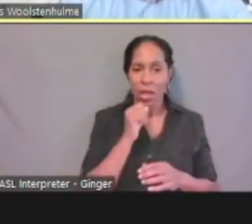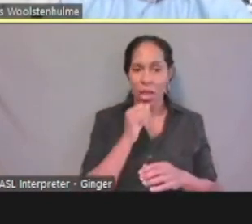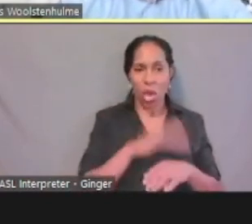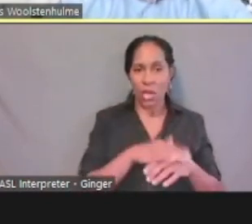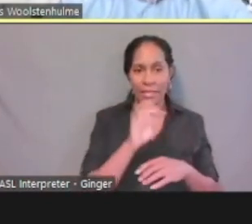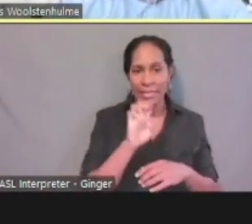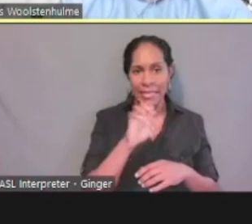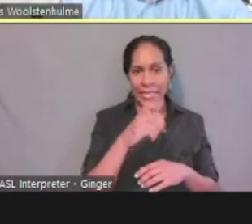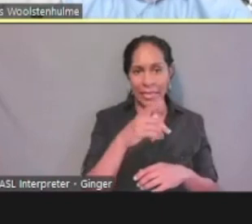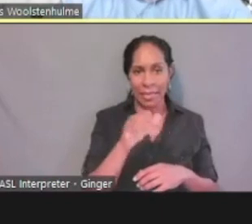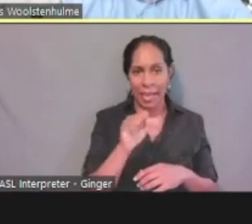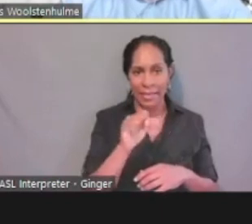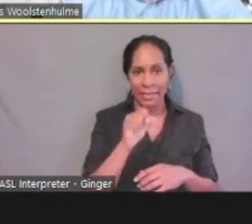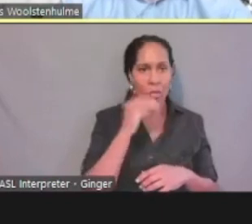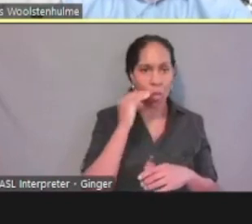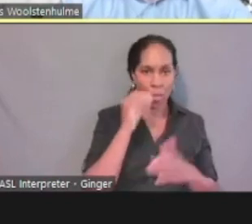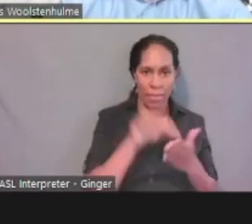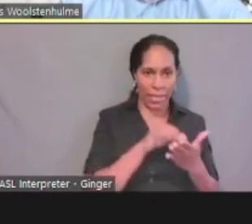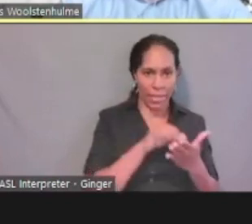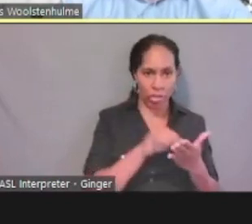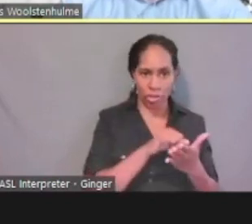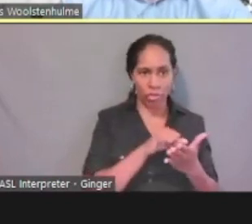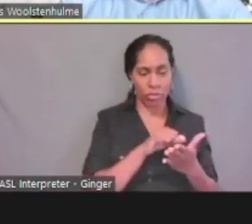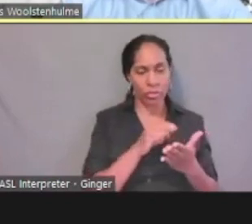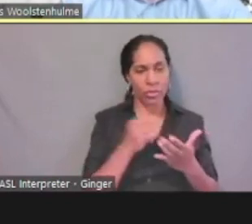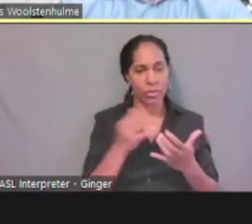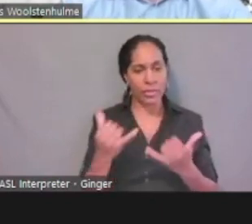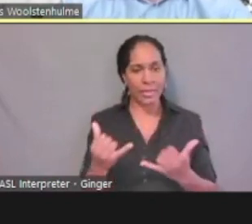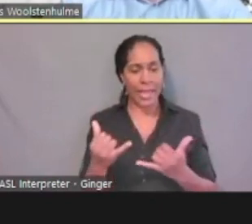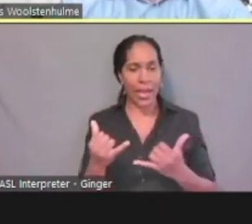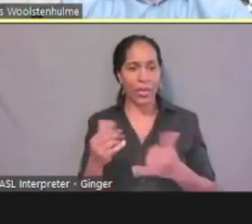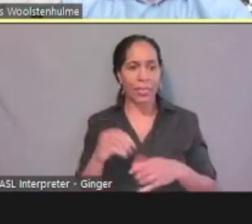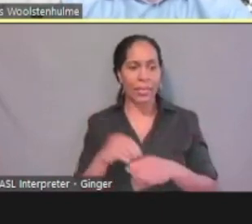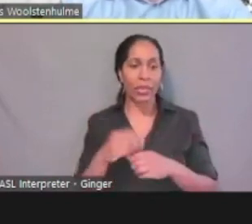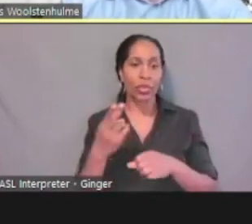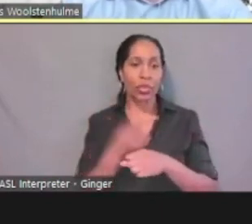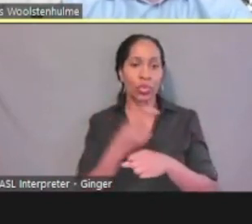it'll then kick me to my user account dashboard.